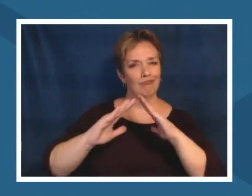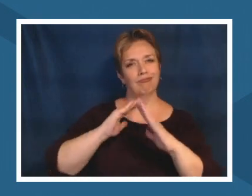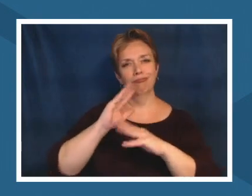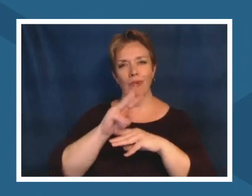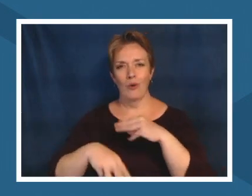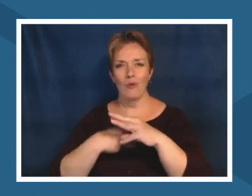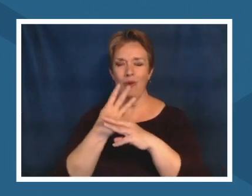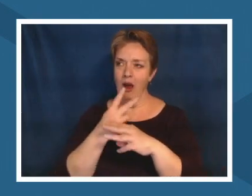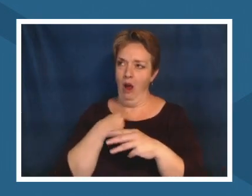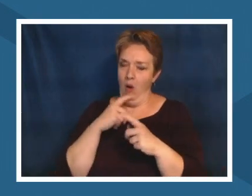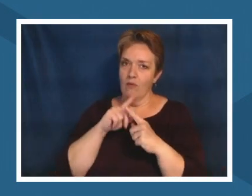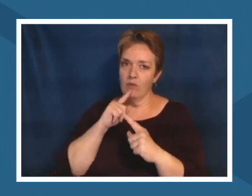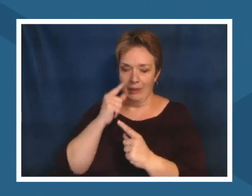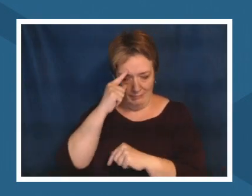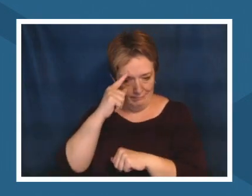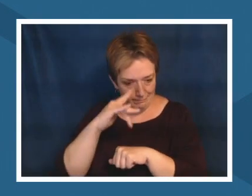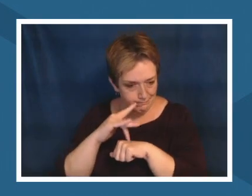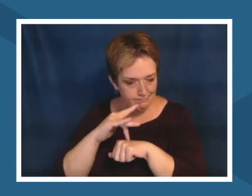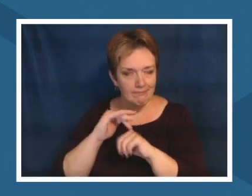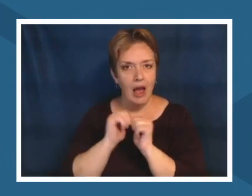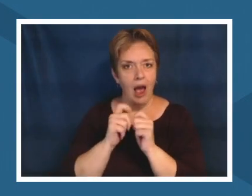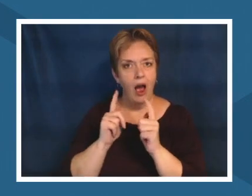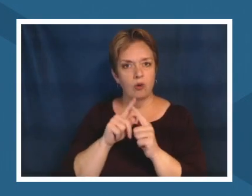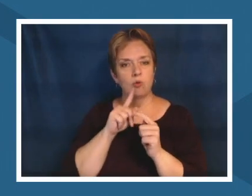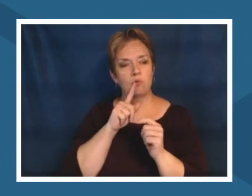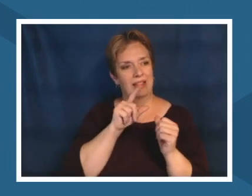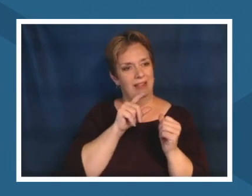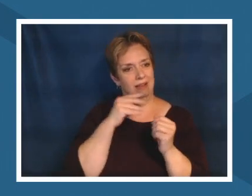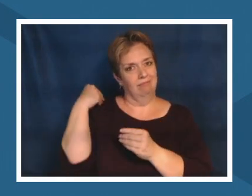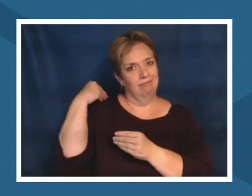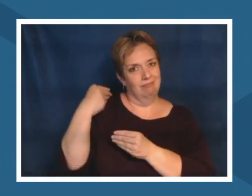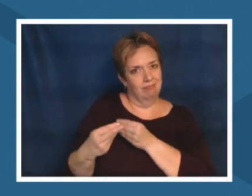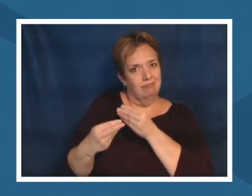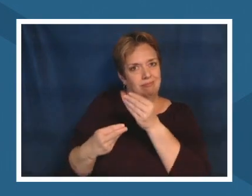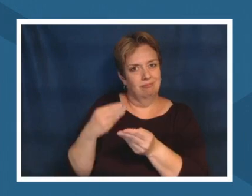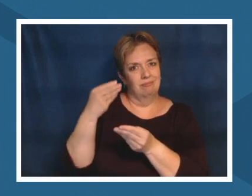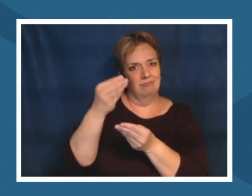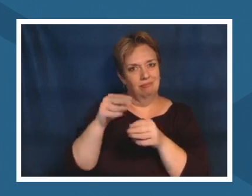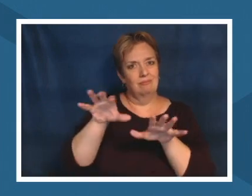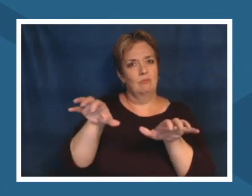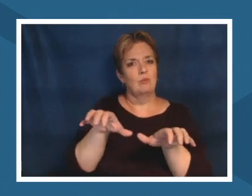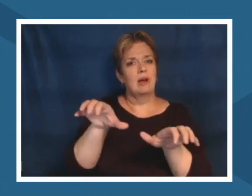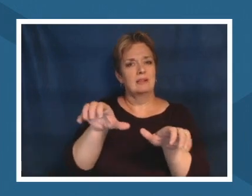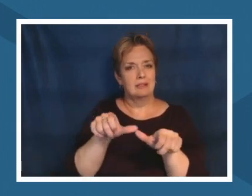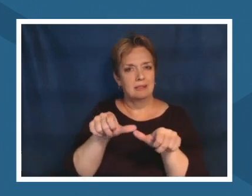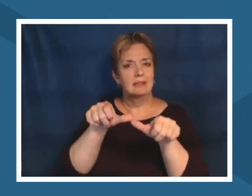continue in the future but how i do it every day just like